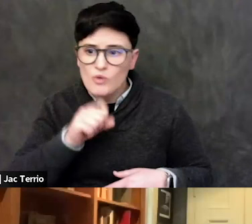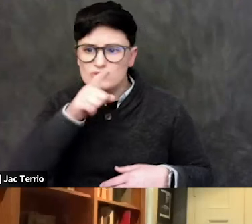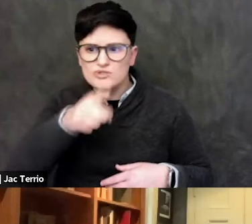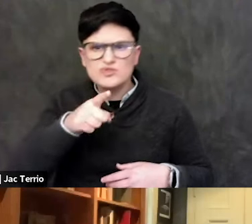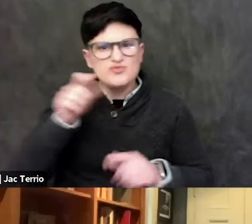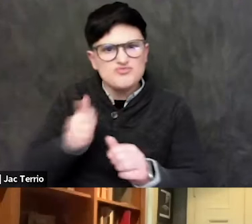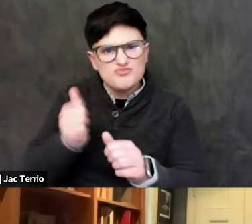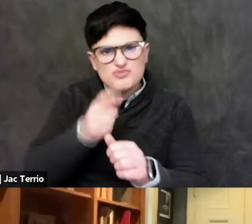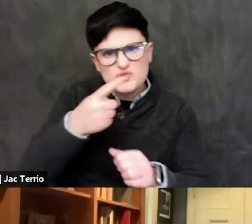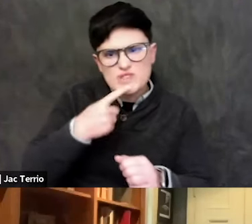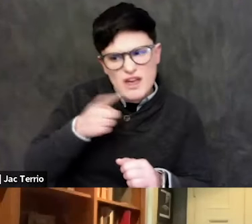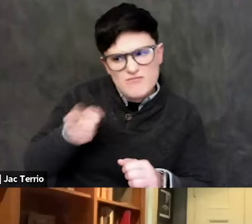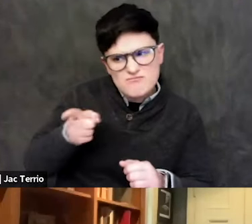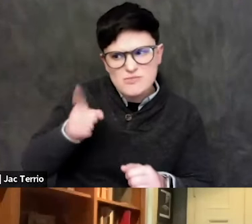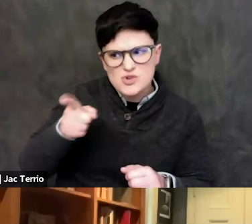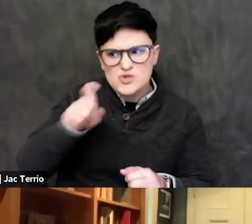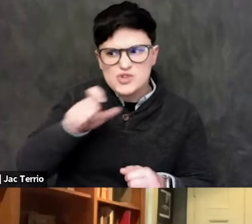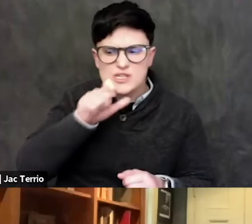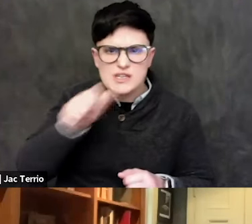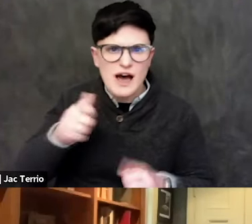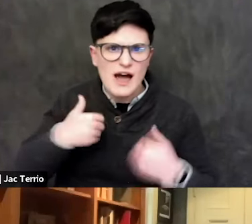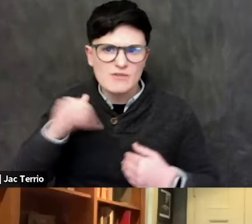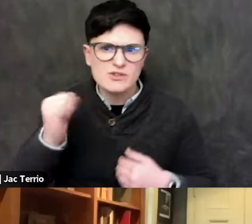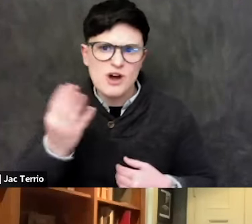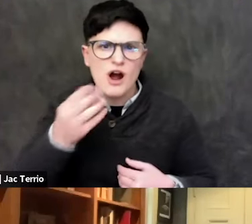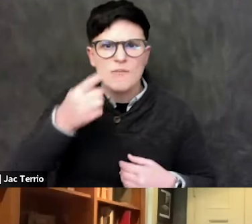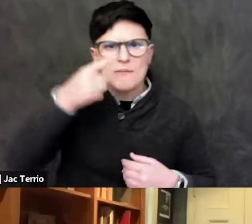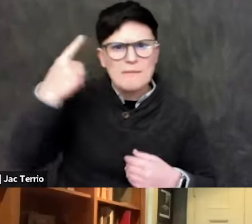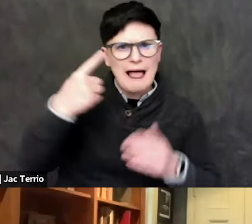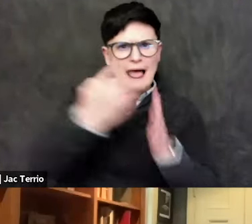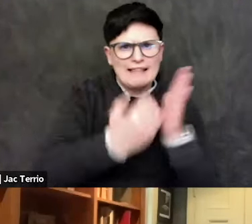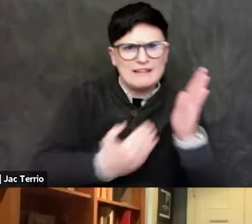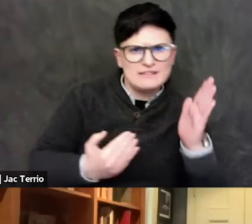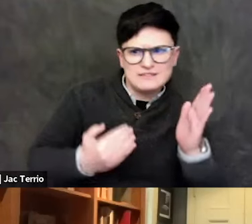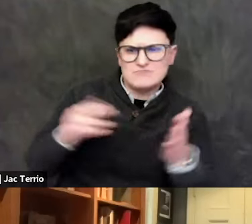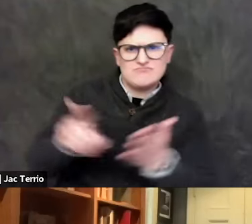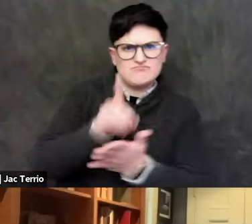They should have a mark against 'em. It's a blacklist. I mean, the reason why I'm against